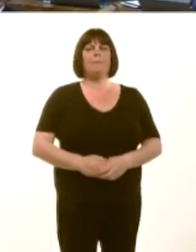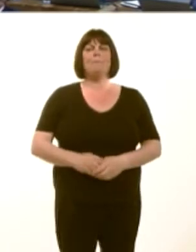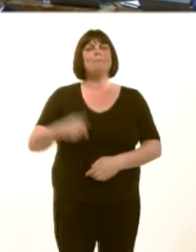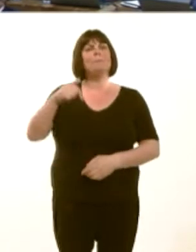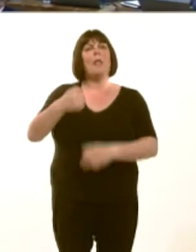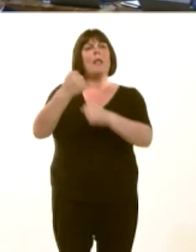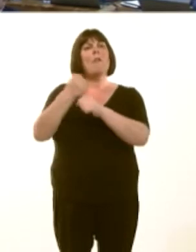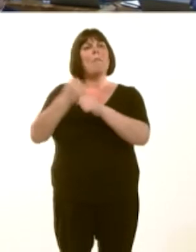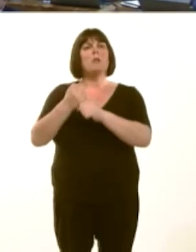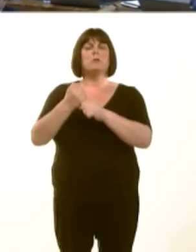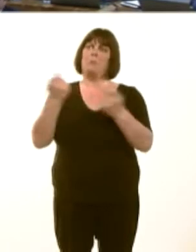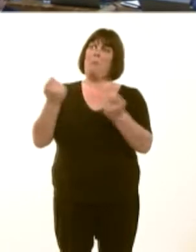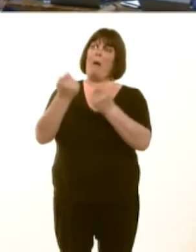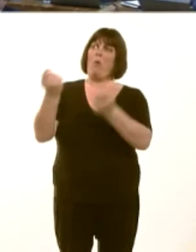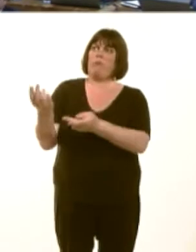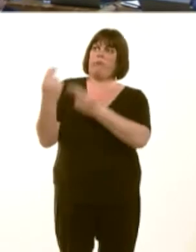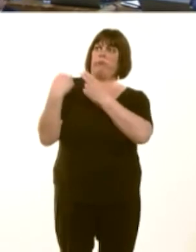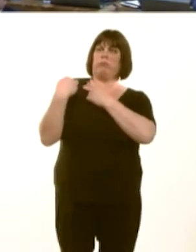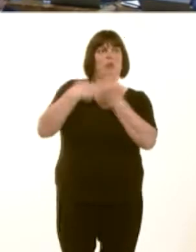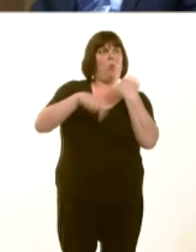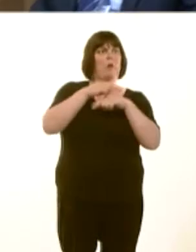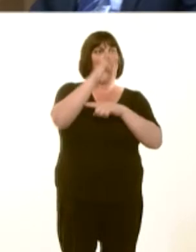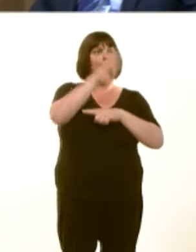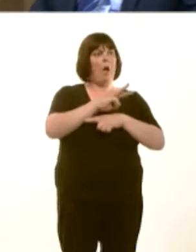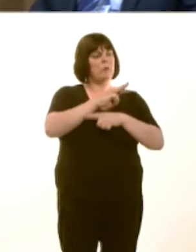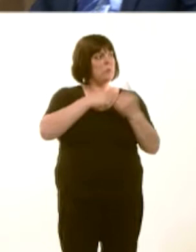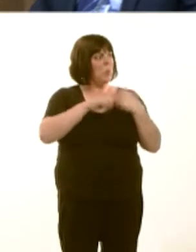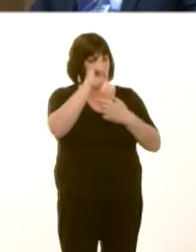We take decisions that are appropriate for Wales, and what is appropriate for Wales is